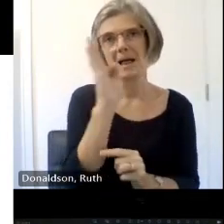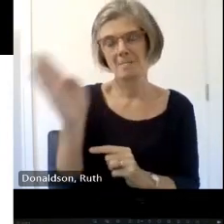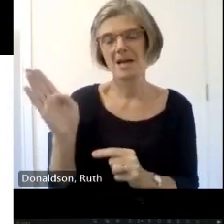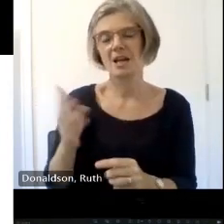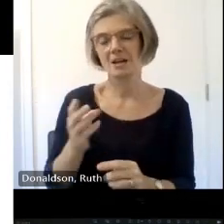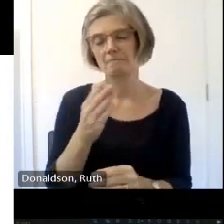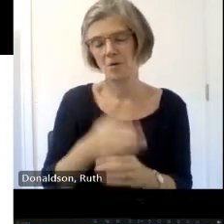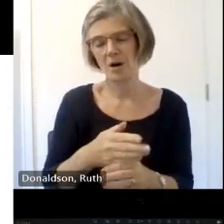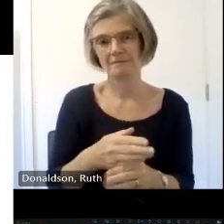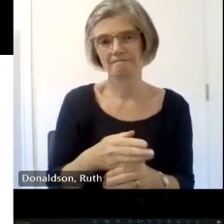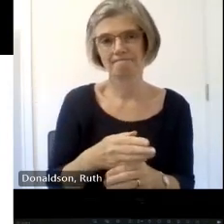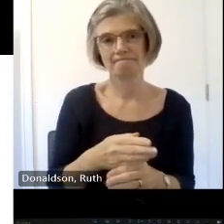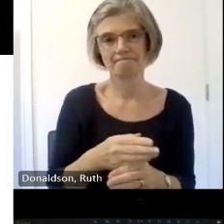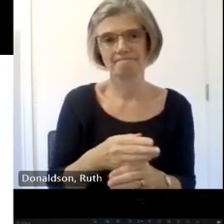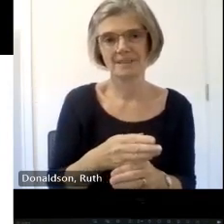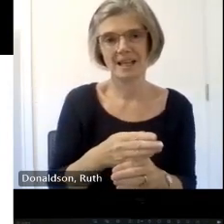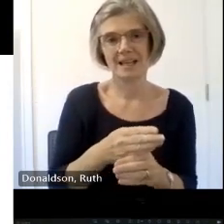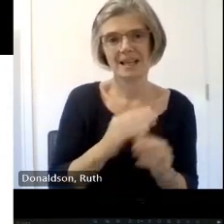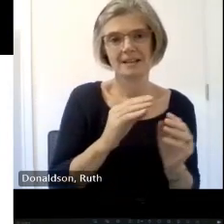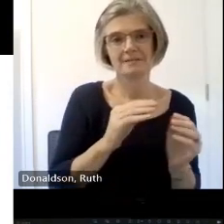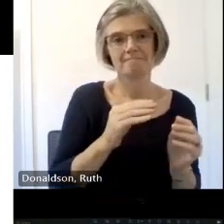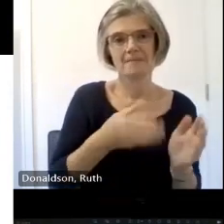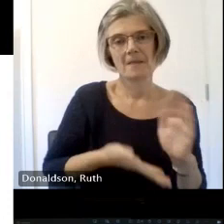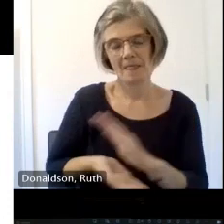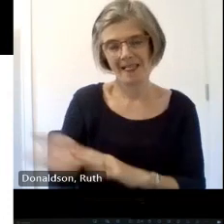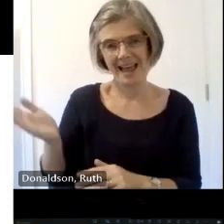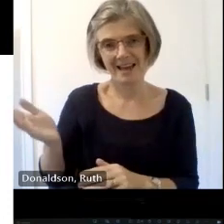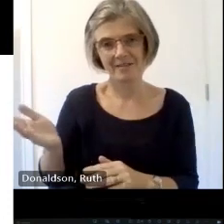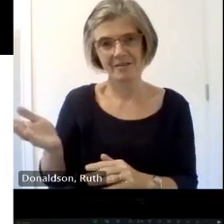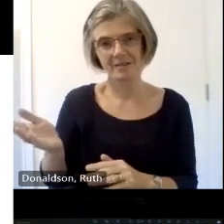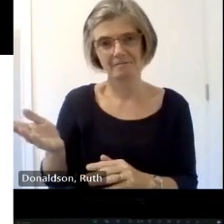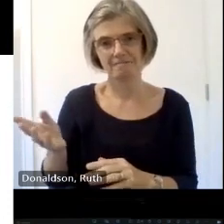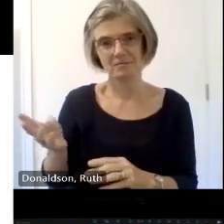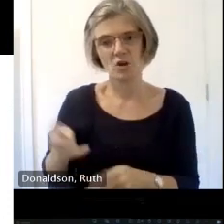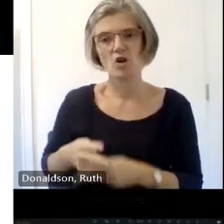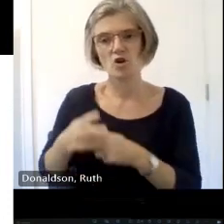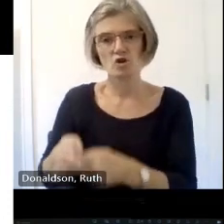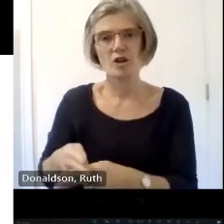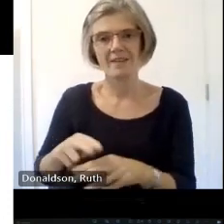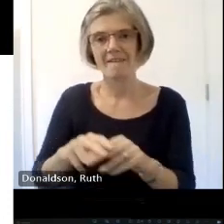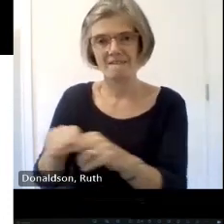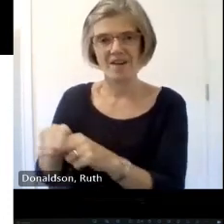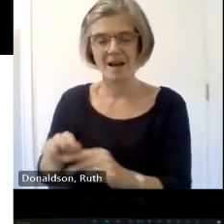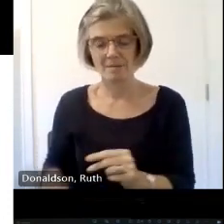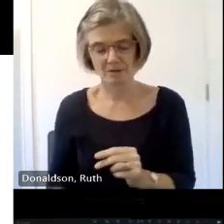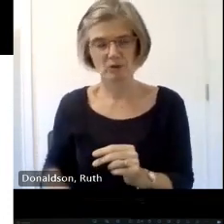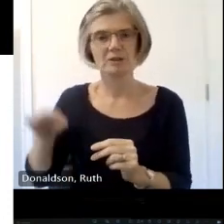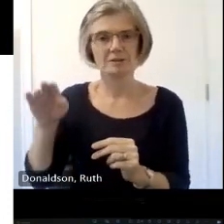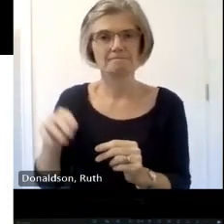leaving to raise a family she subsequently worked part-time as an indexer and abstractor and was